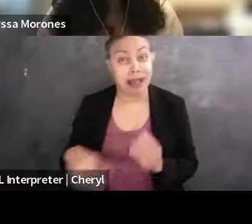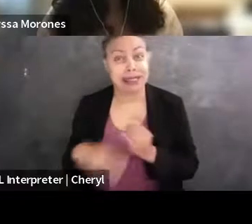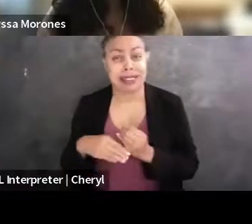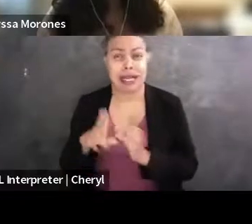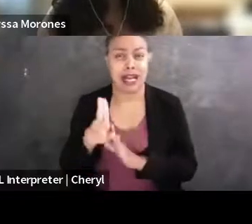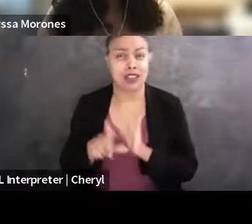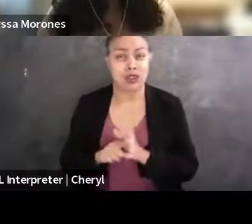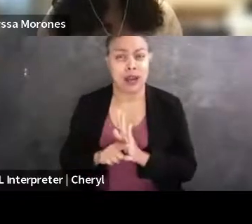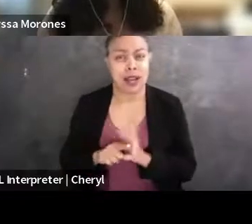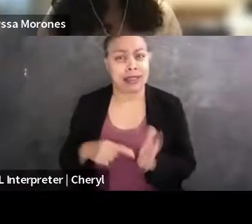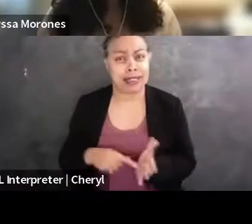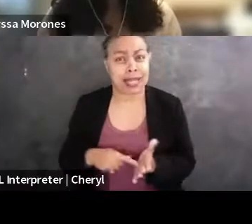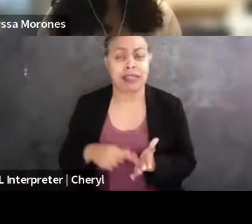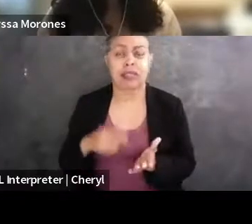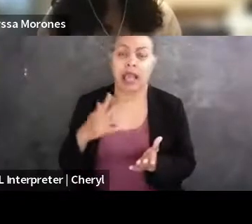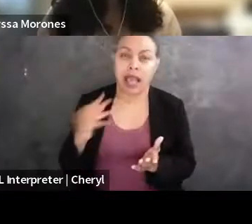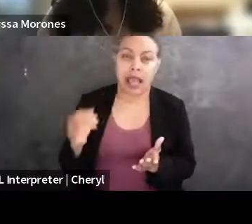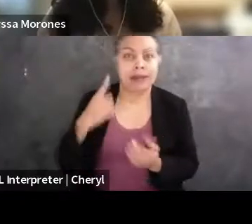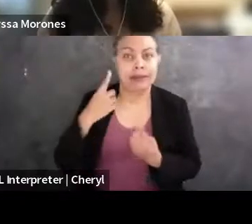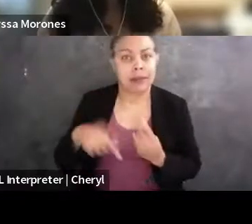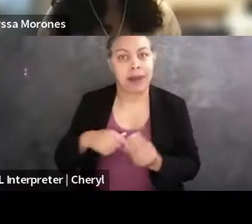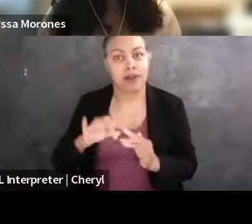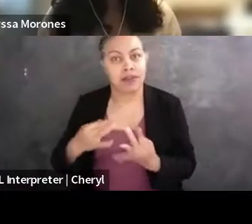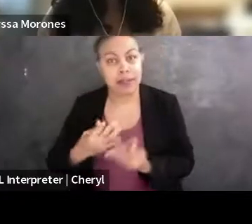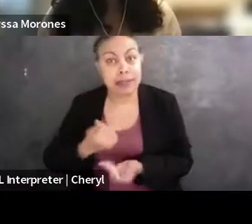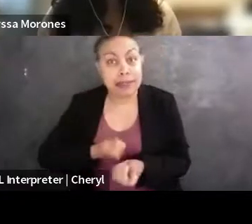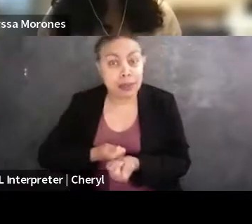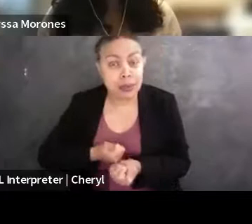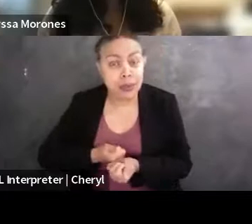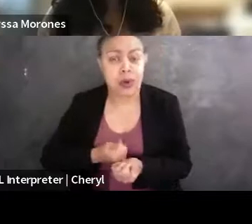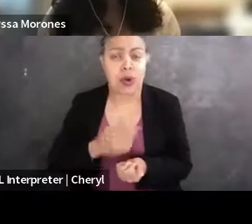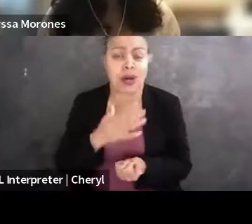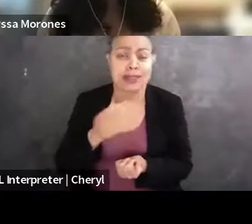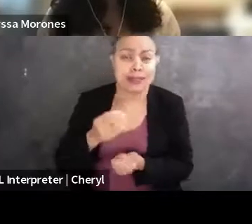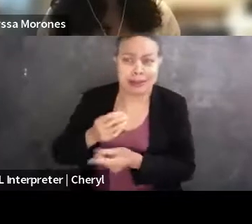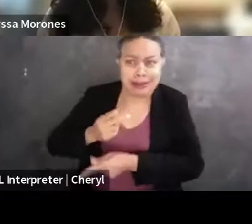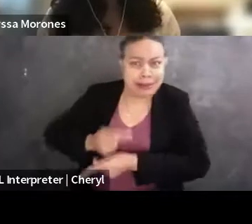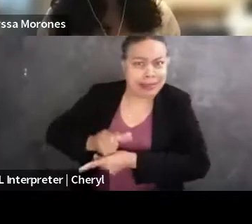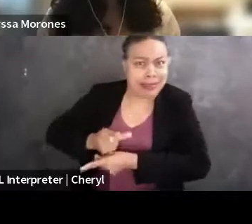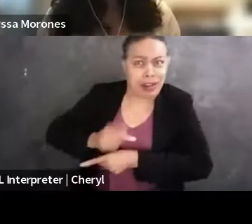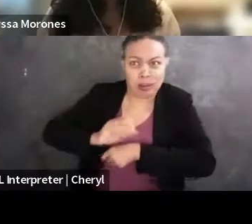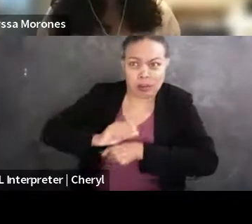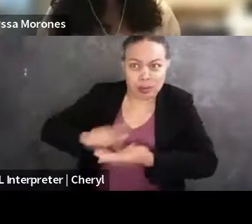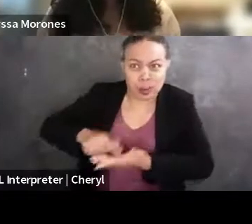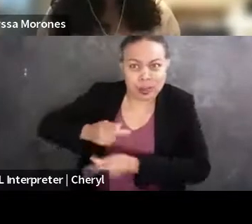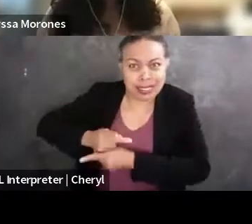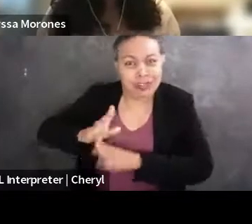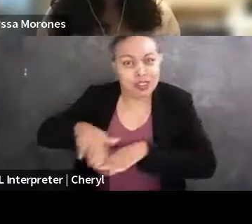including like familial support or, you know, taking care of kids, you know, being a caregiver,